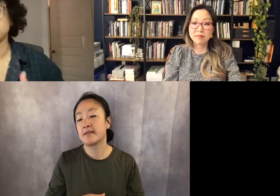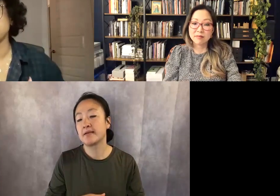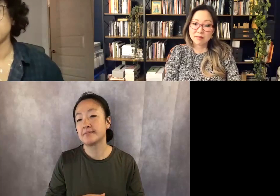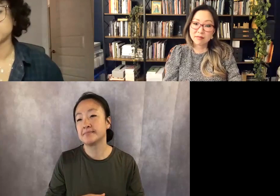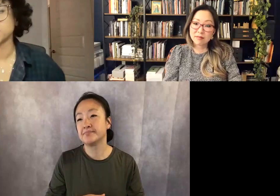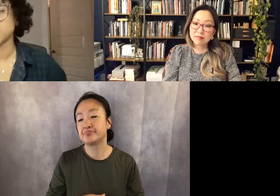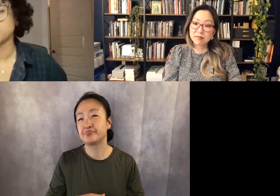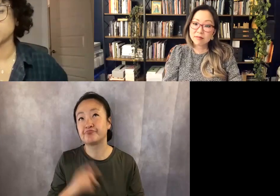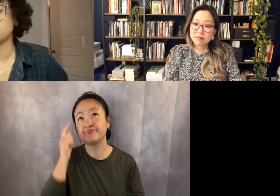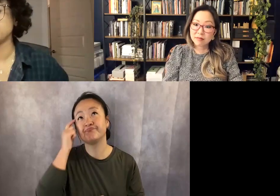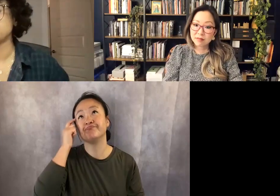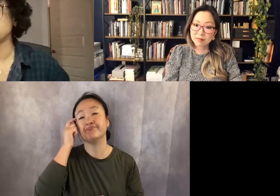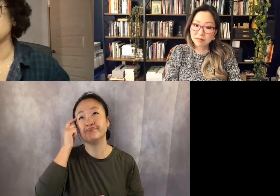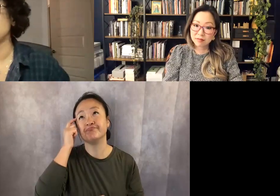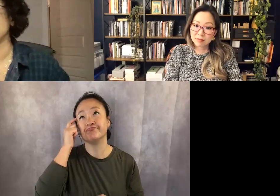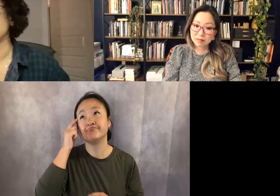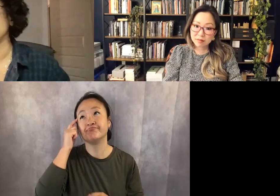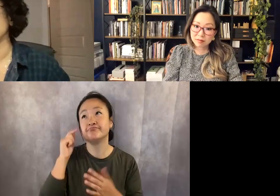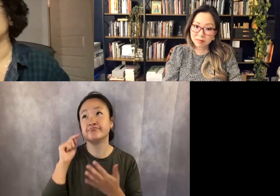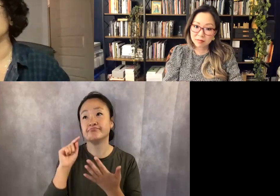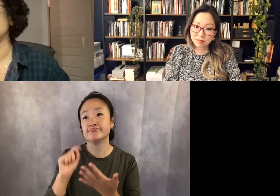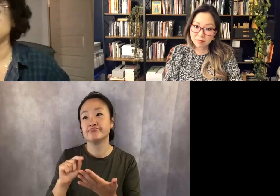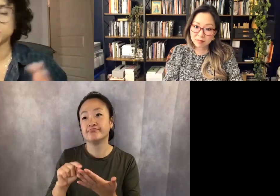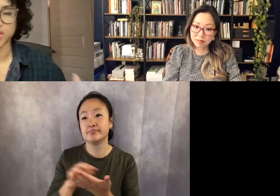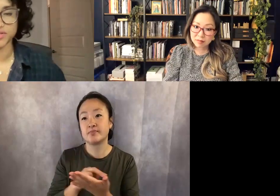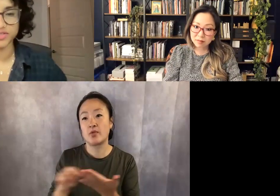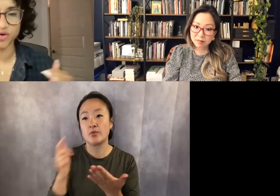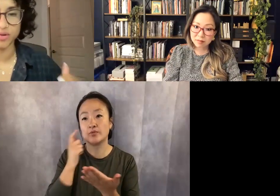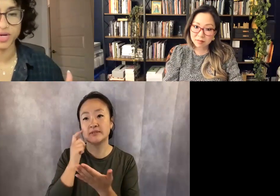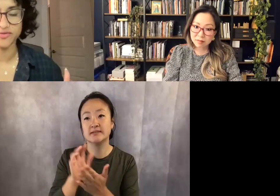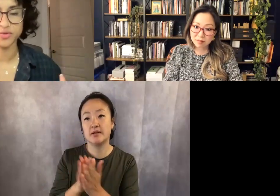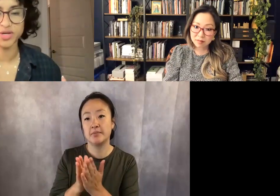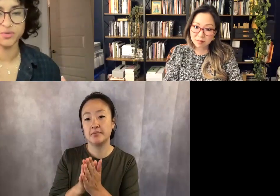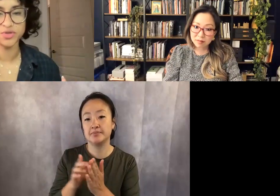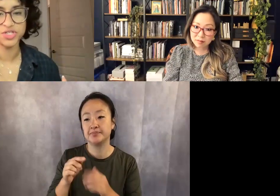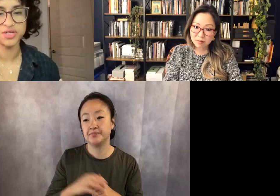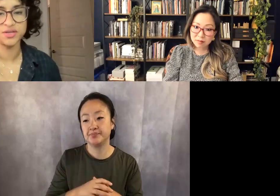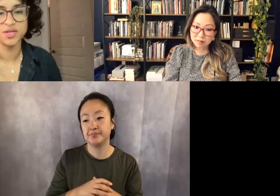little bit about something I read recently in a book called Who Is Wellness For by Fariha